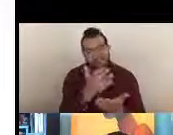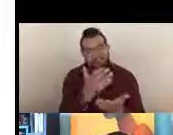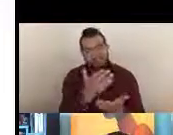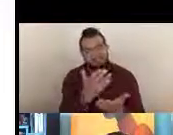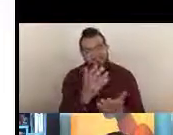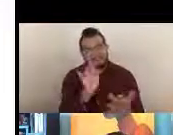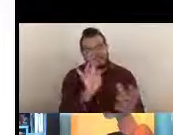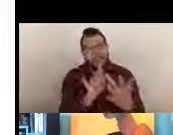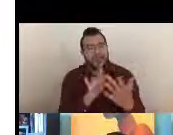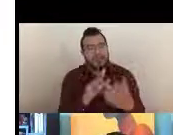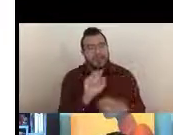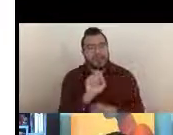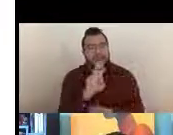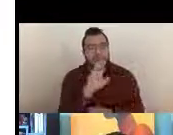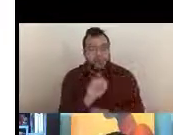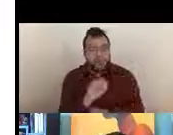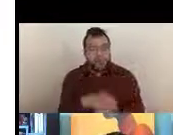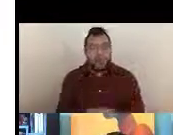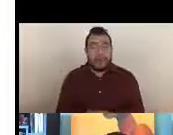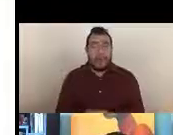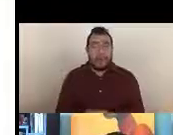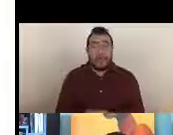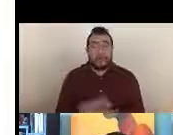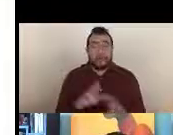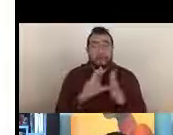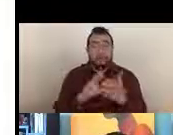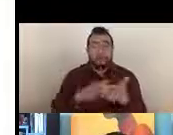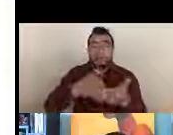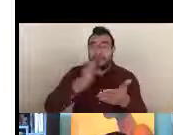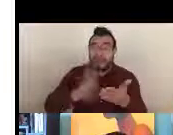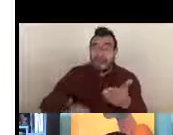Now once the review is completed, and you have received your summary statement,